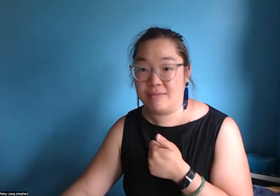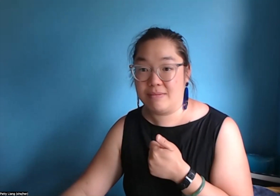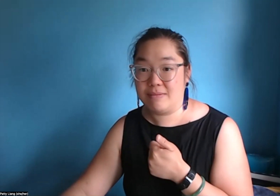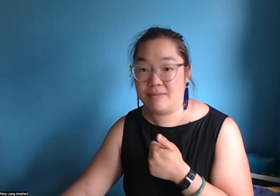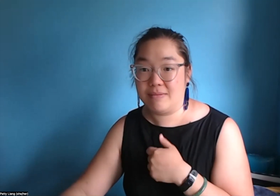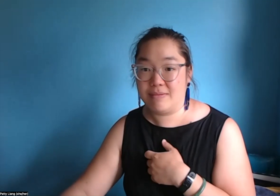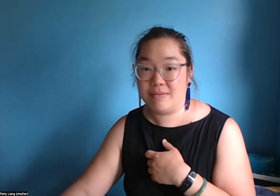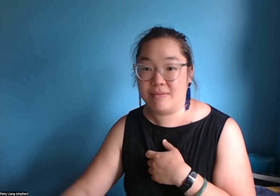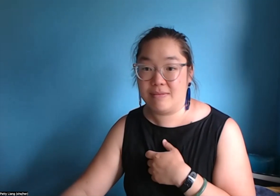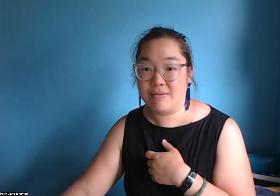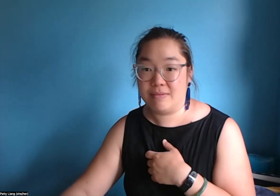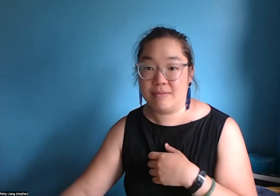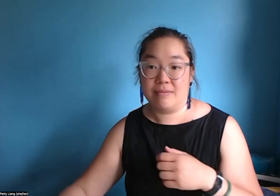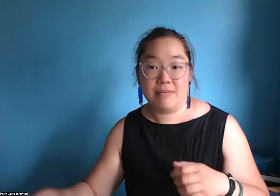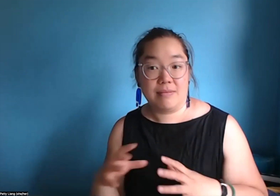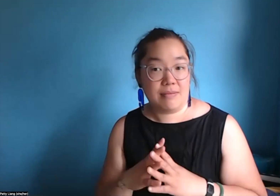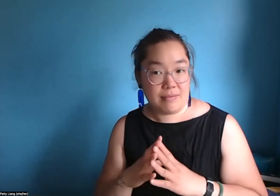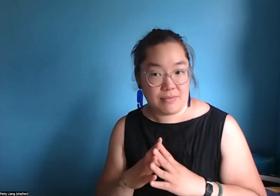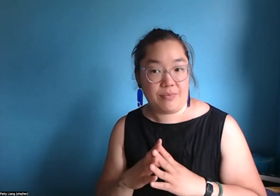Nope. I'm good. I'm good.